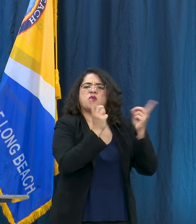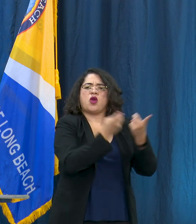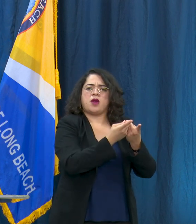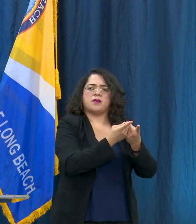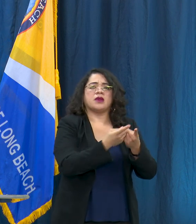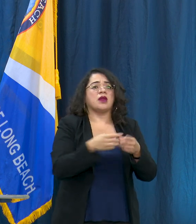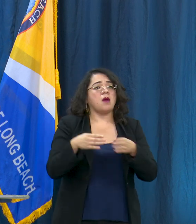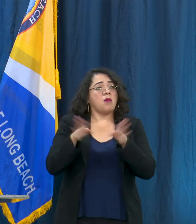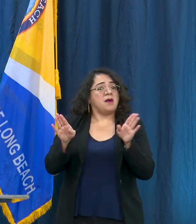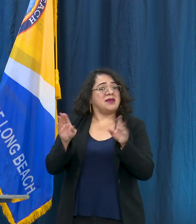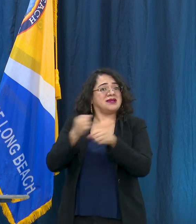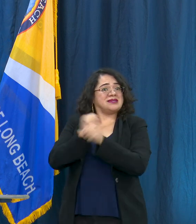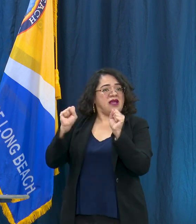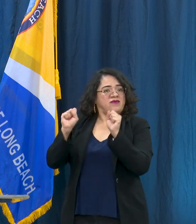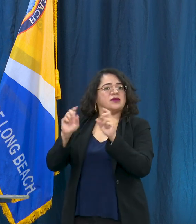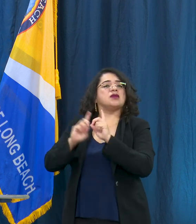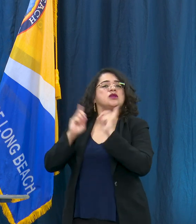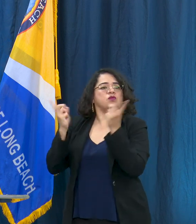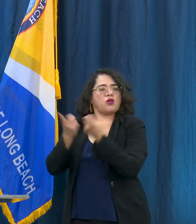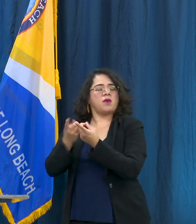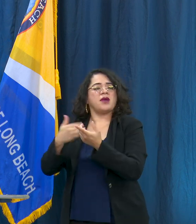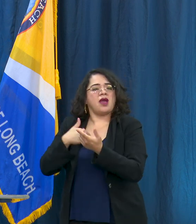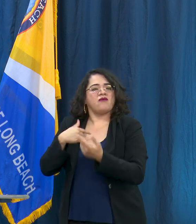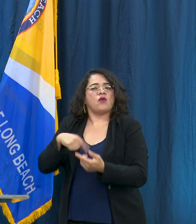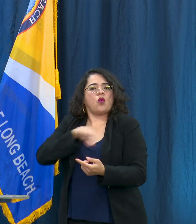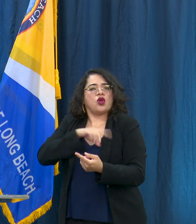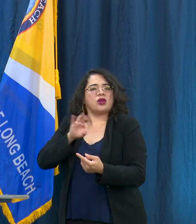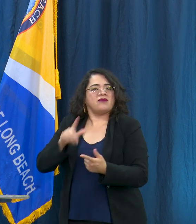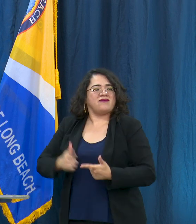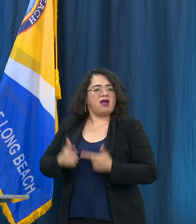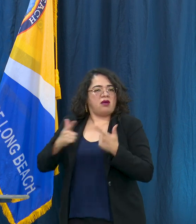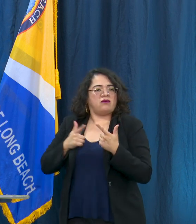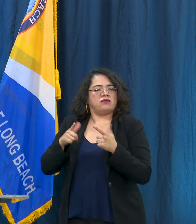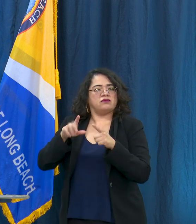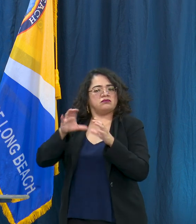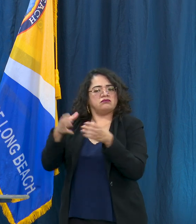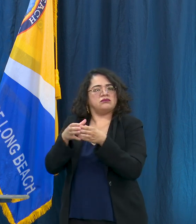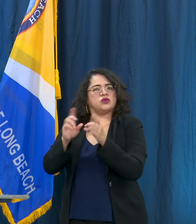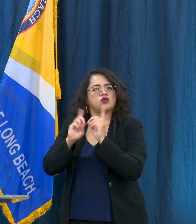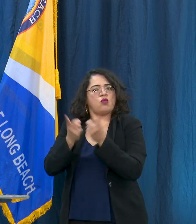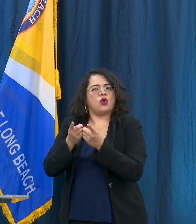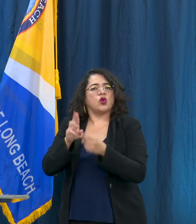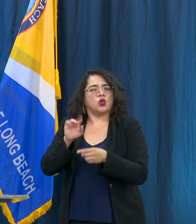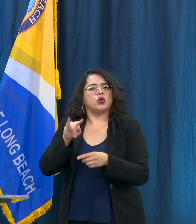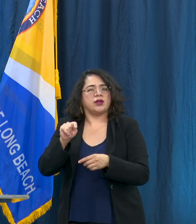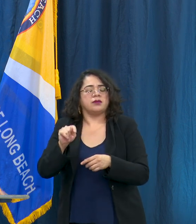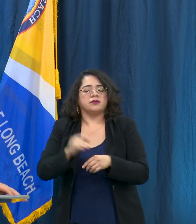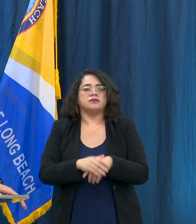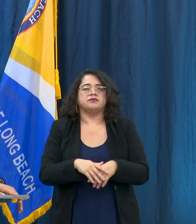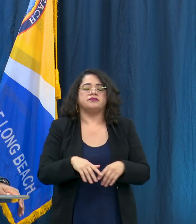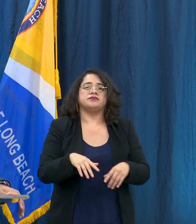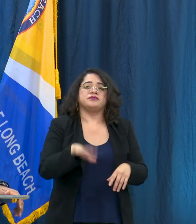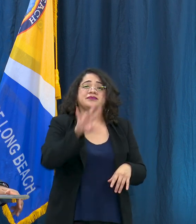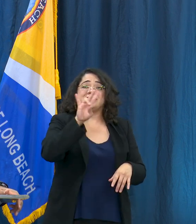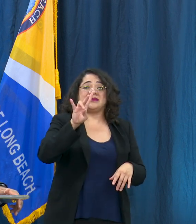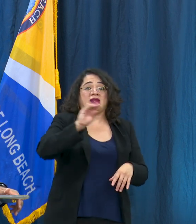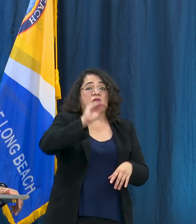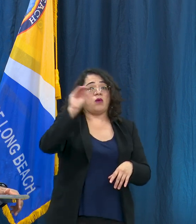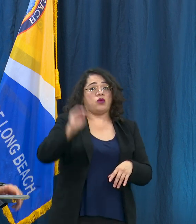experiencing homelessness. Now our seven percent count is still lower than our